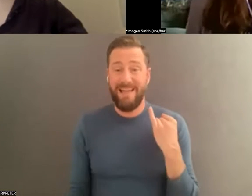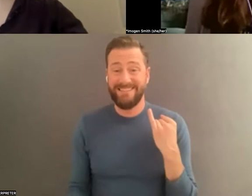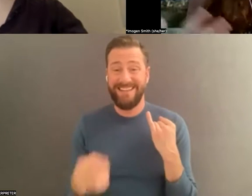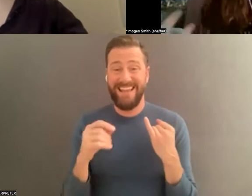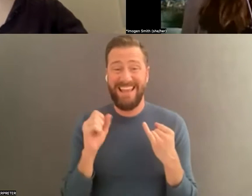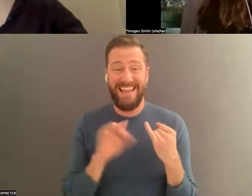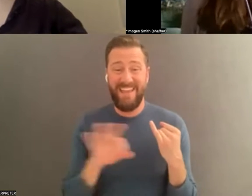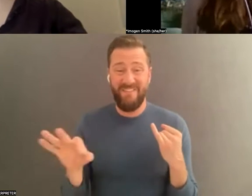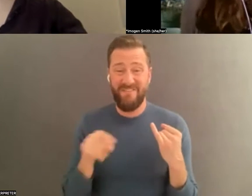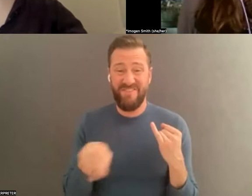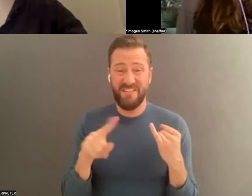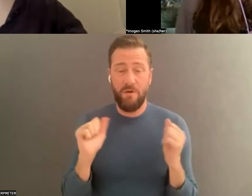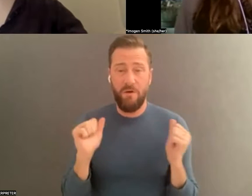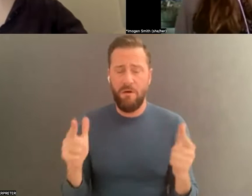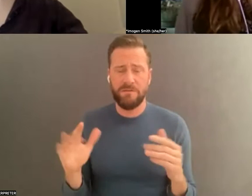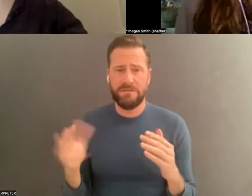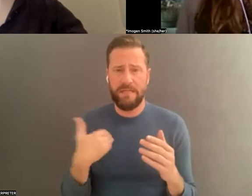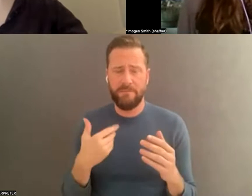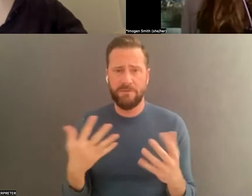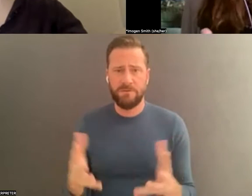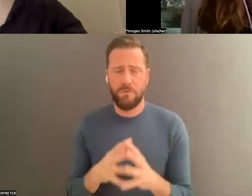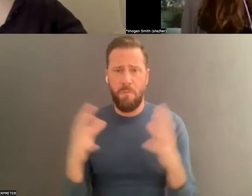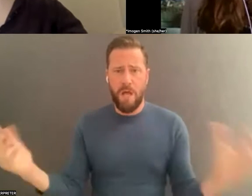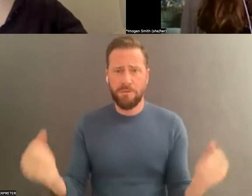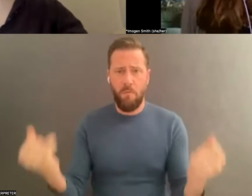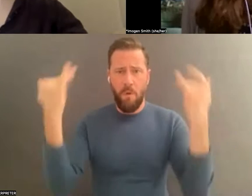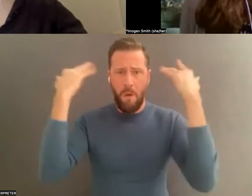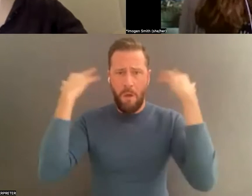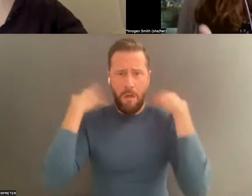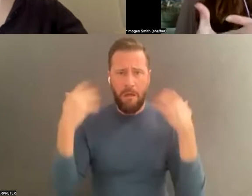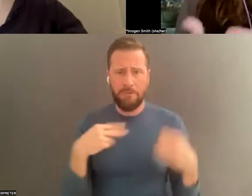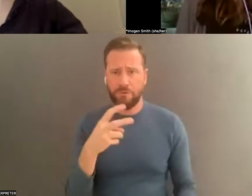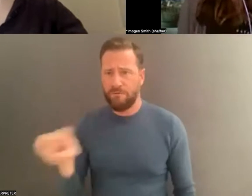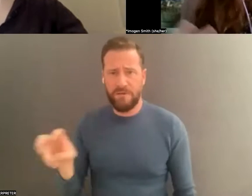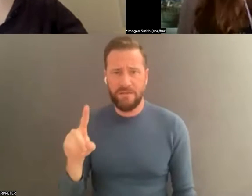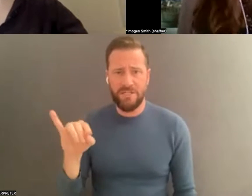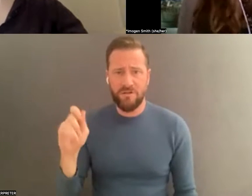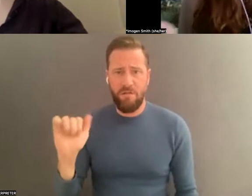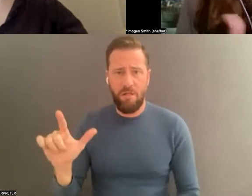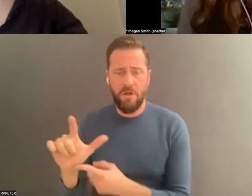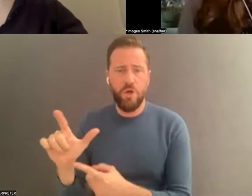too daunting in terms of getting your tapes digitized, you don't have the funding, you might want to